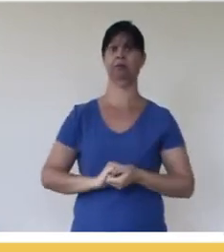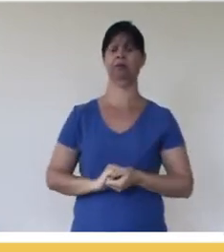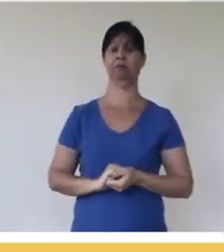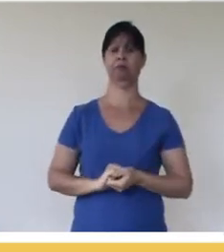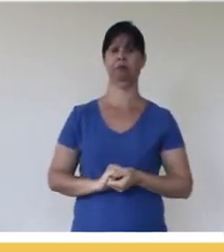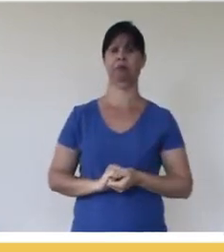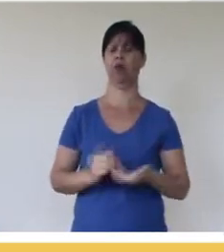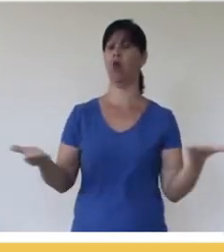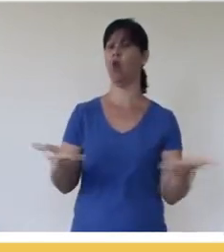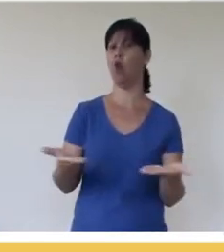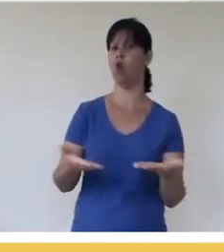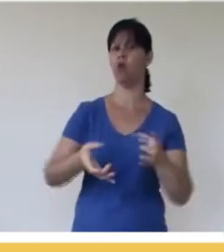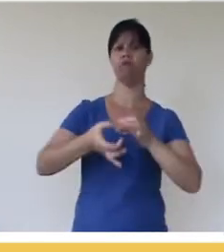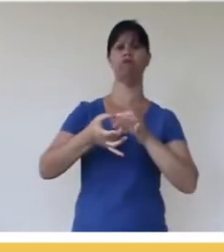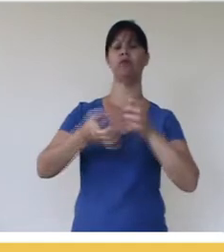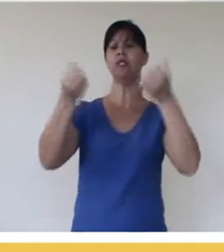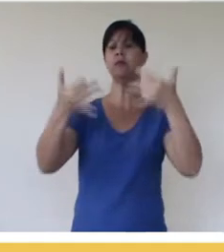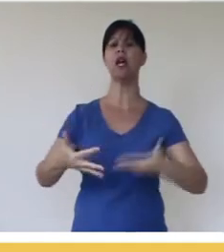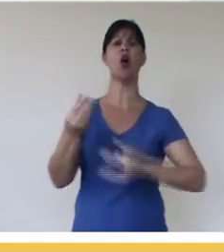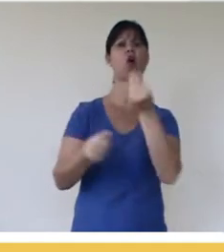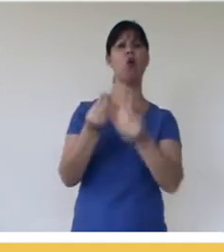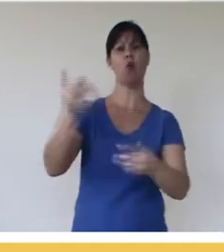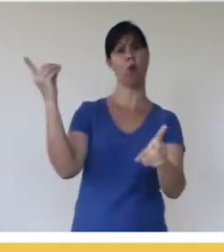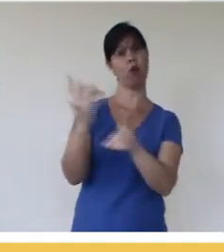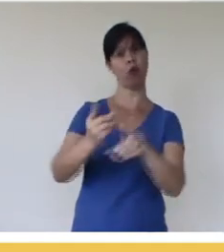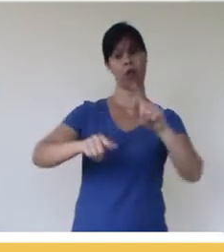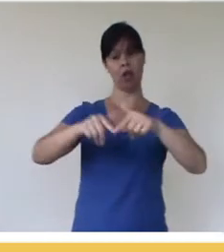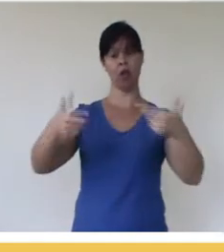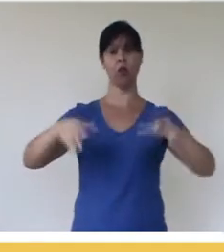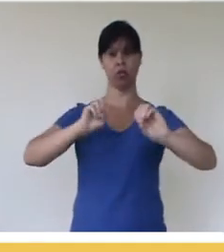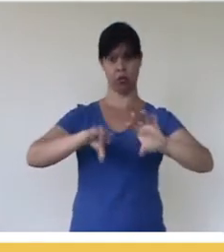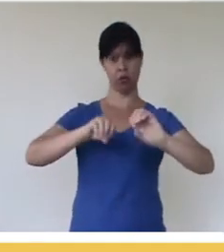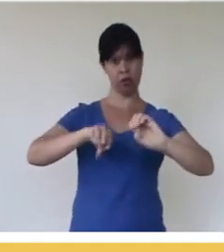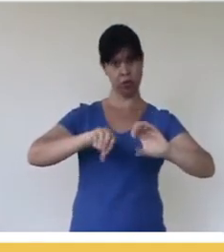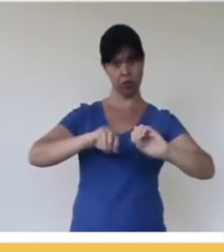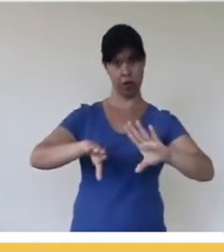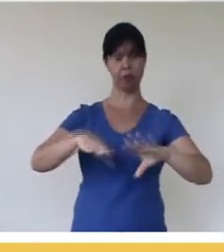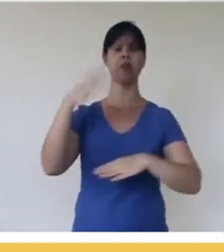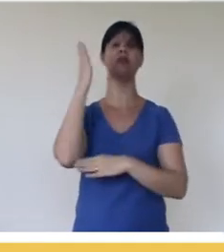I will talk about how people usually find educational resources. It is known through countless servers that